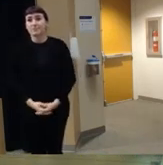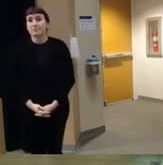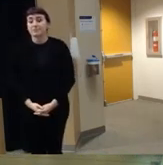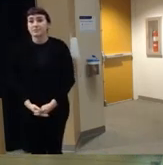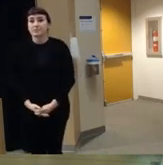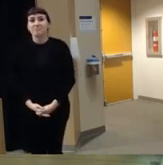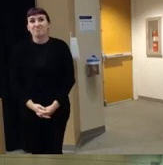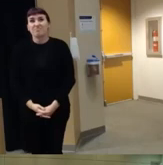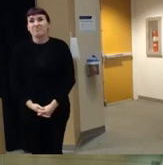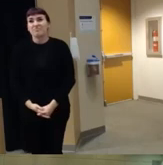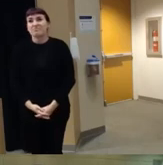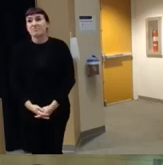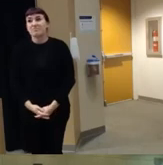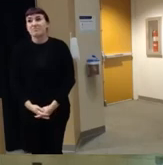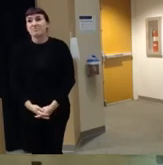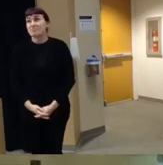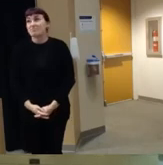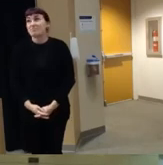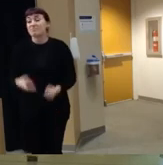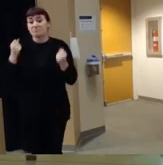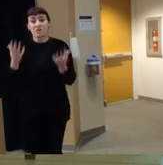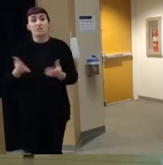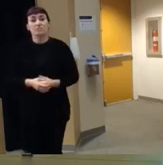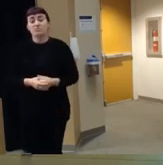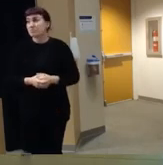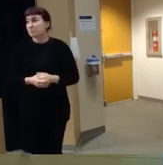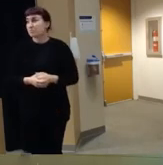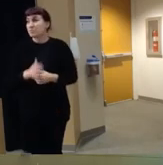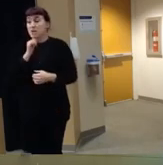I mean that's that's actually an impressive number um I'm not actually sure if I would